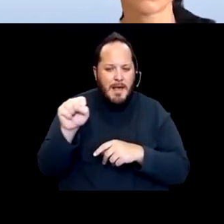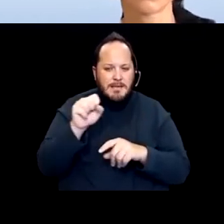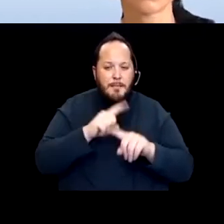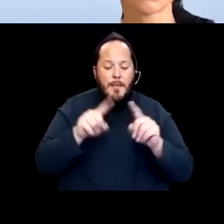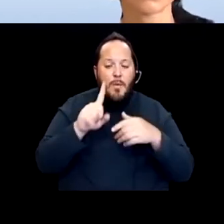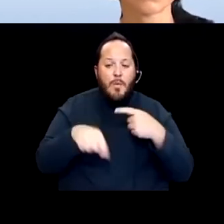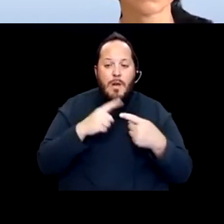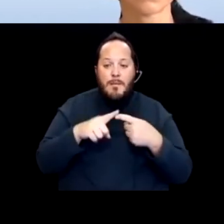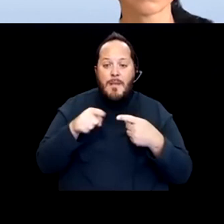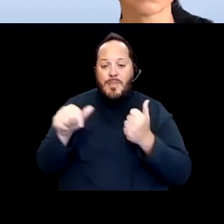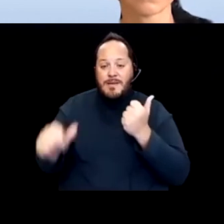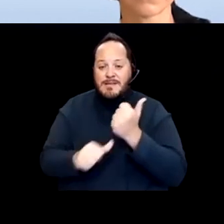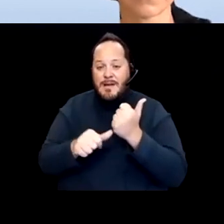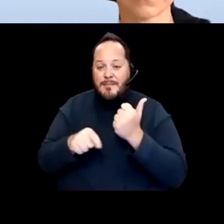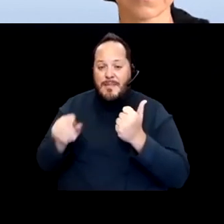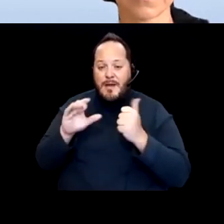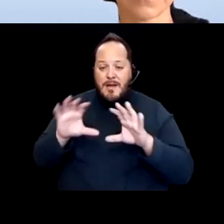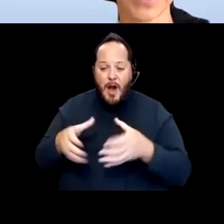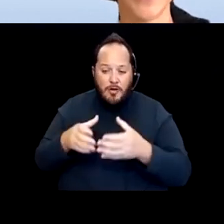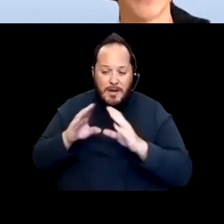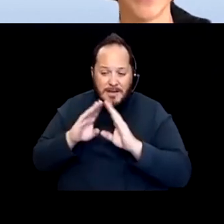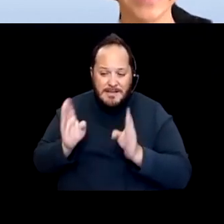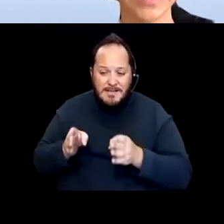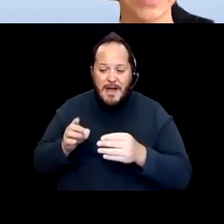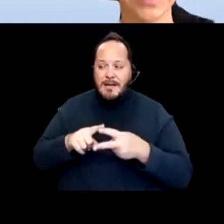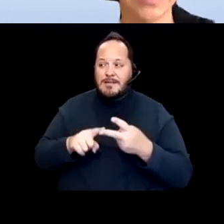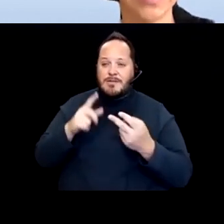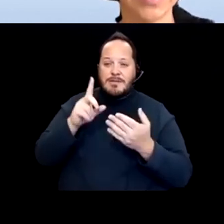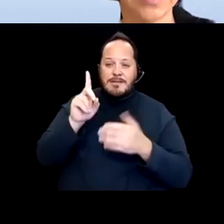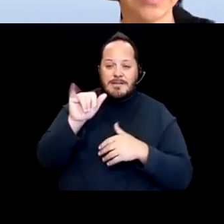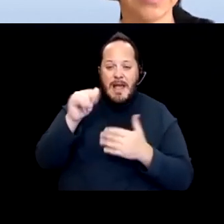and a day program where people are gonna